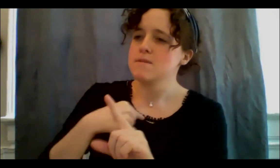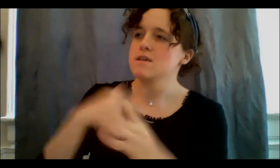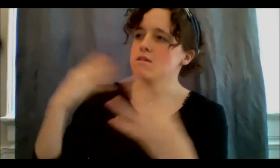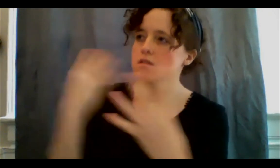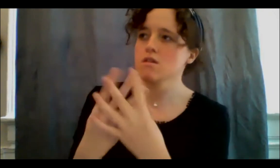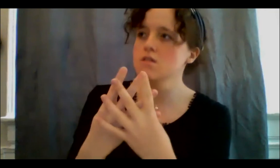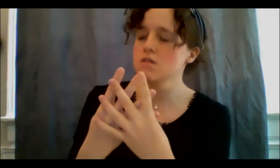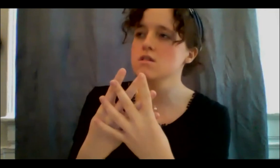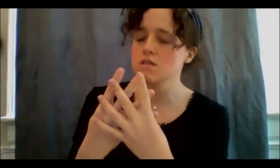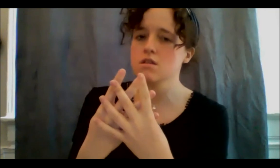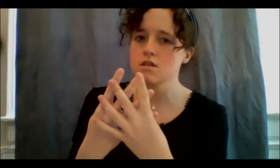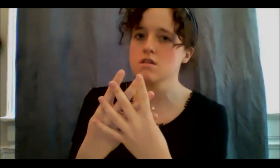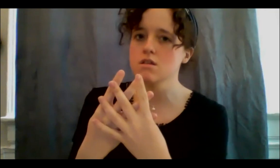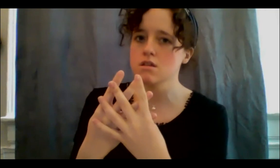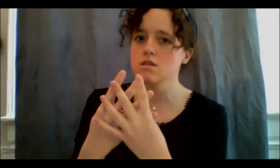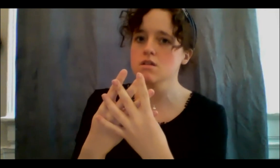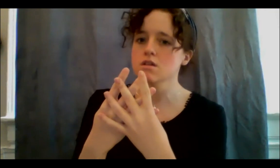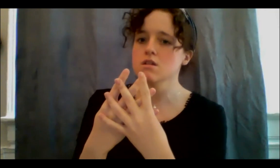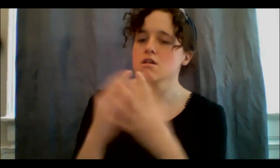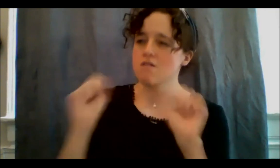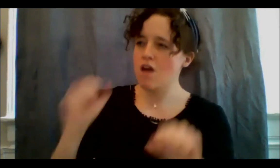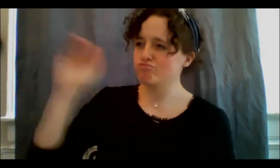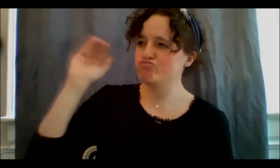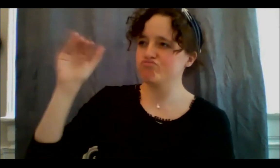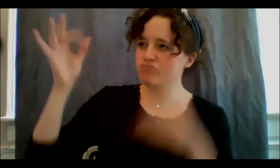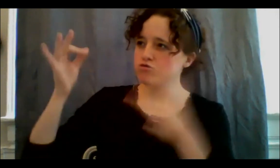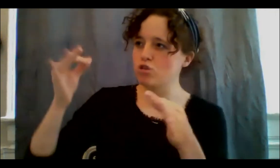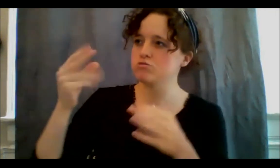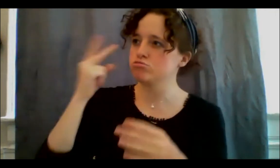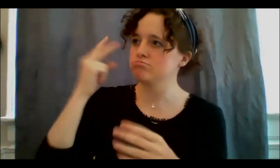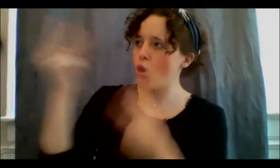institutionalization of our people. So while working in that system, I really